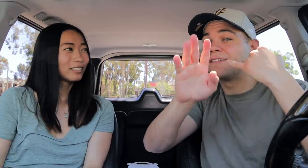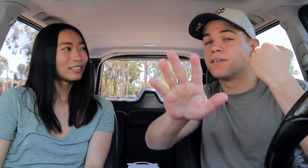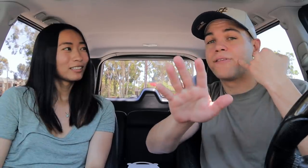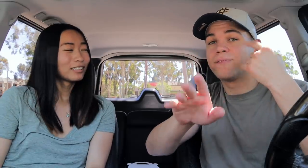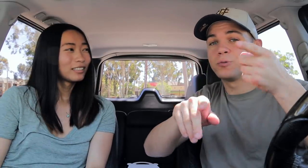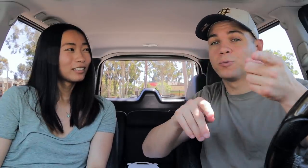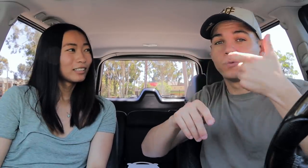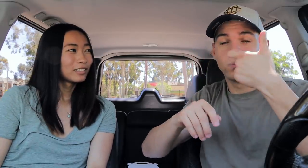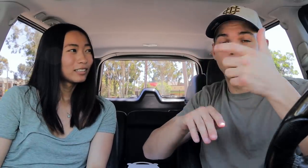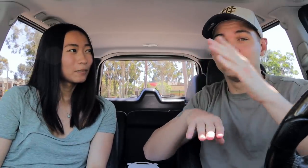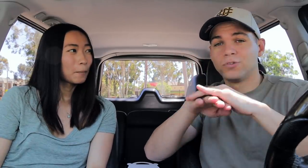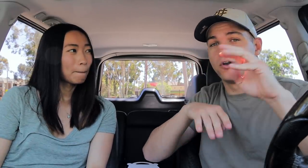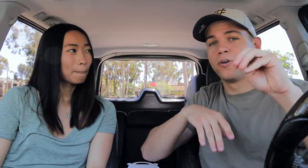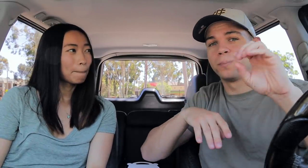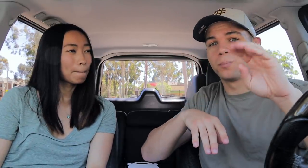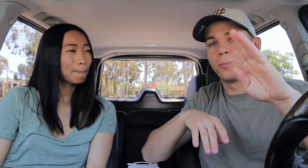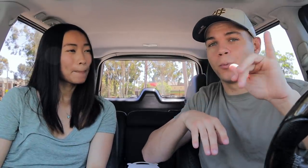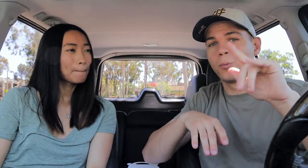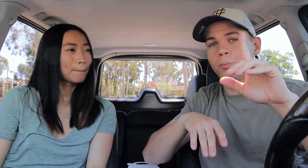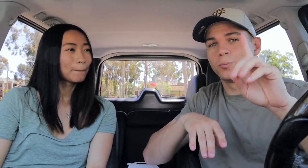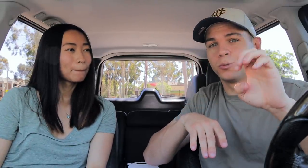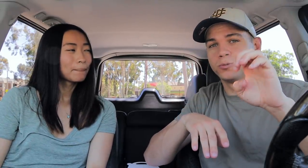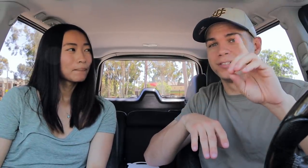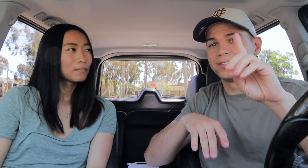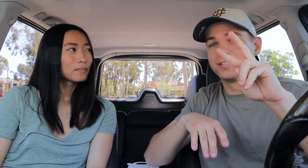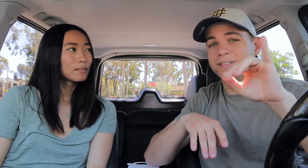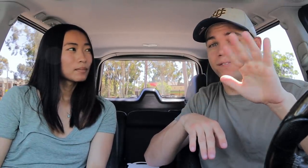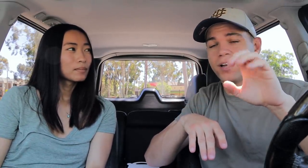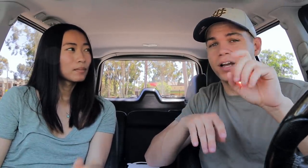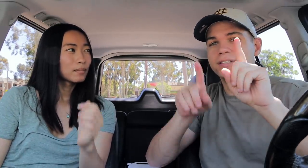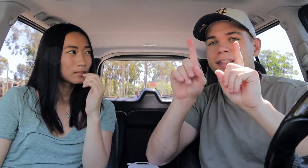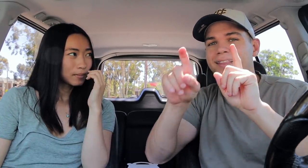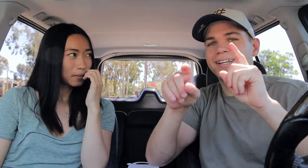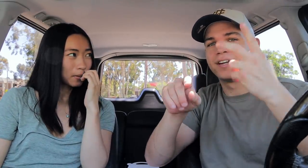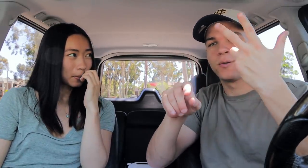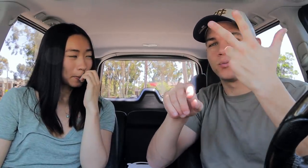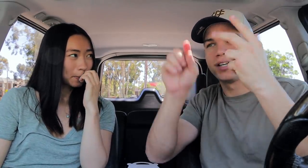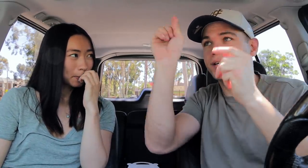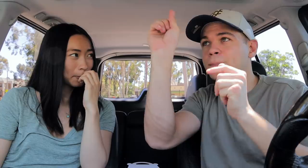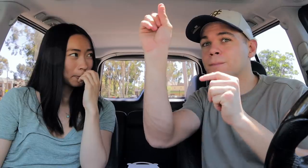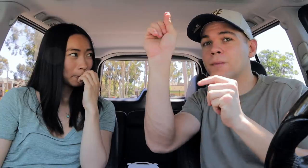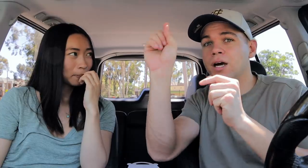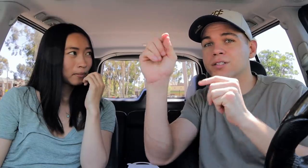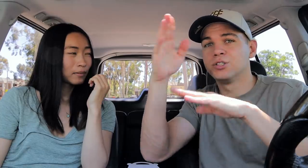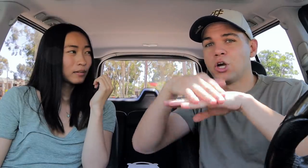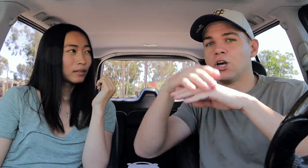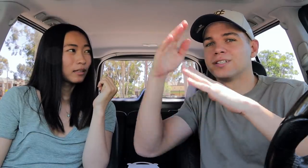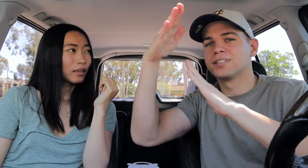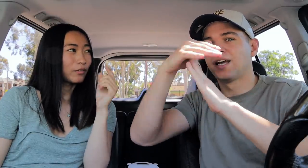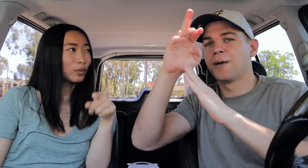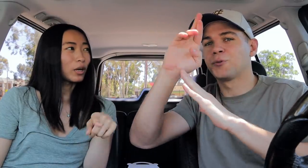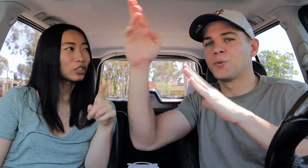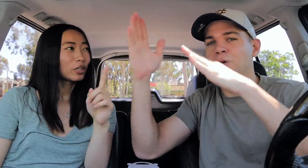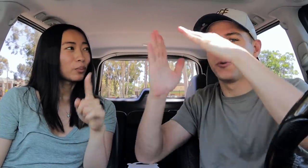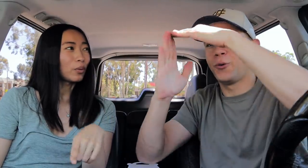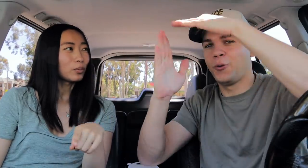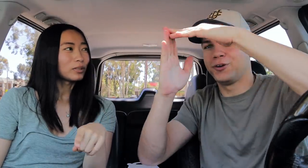If you watch on mobile device click three spots on top right corner,